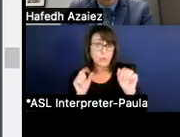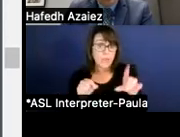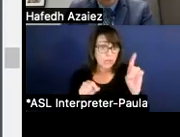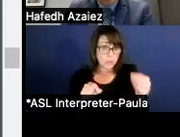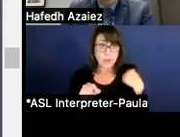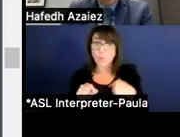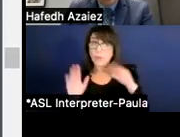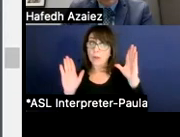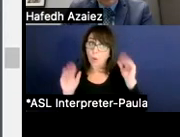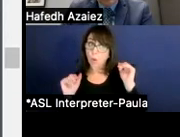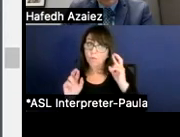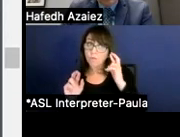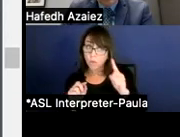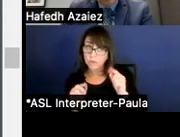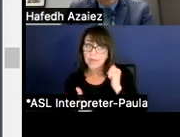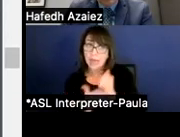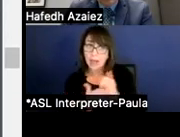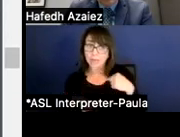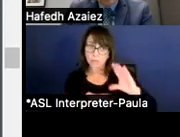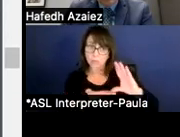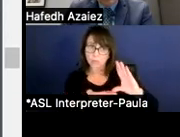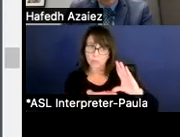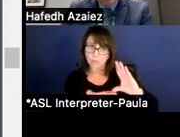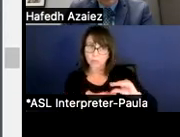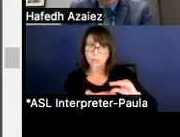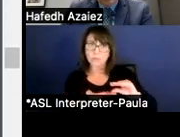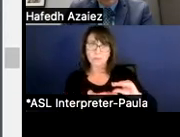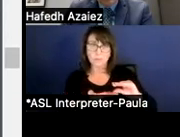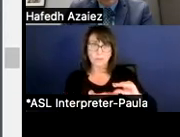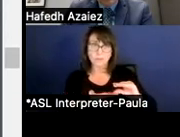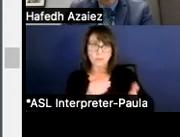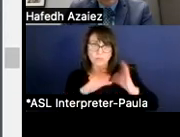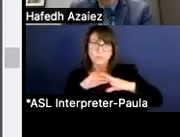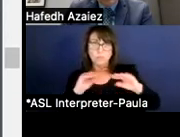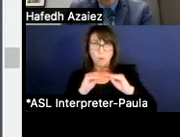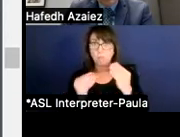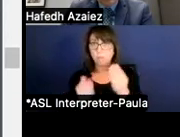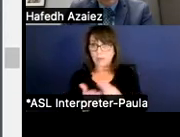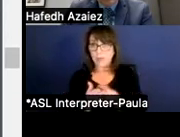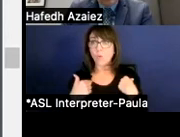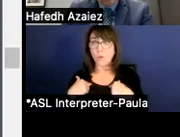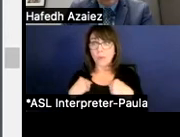that could help us reduce our deficit. First, we hope that the legislature will increase their basic allotment.